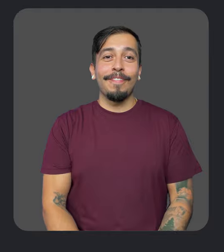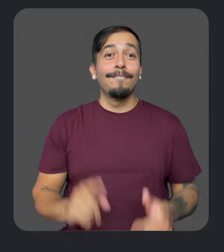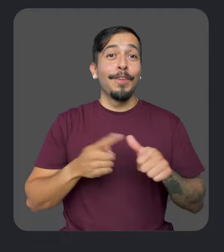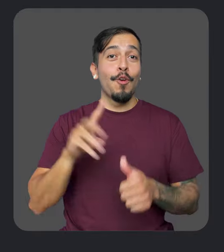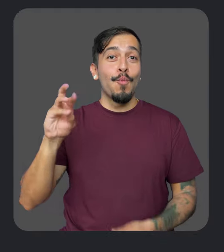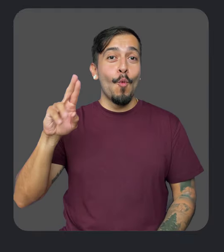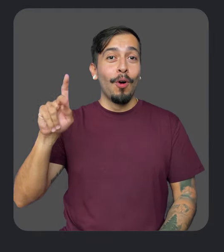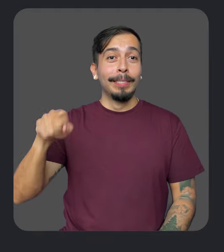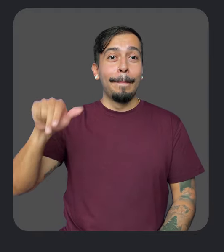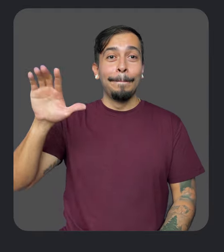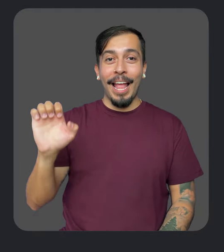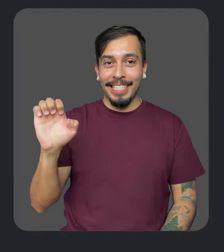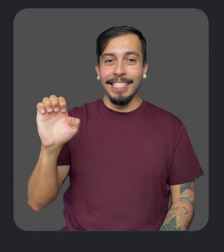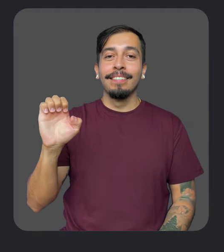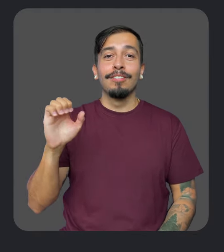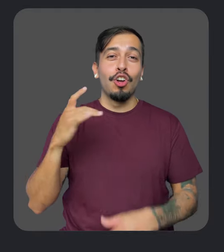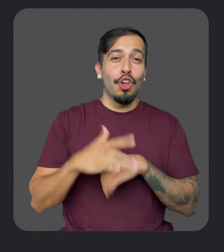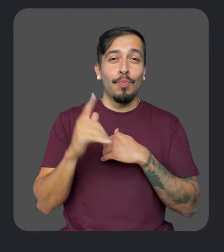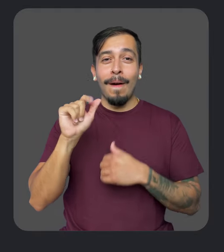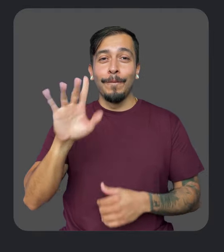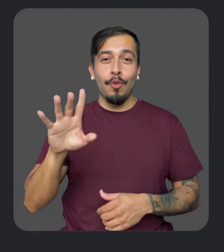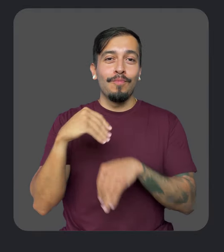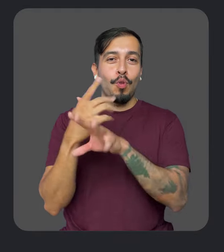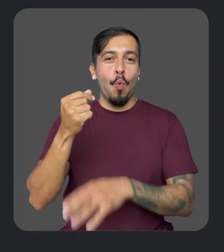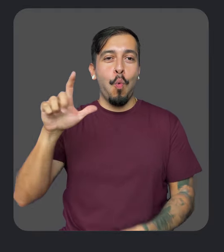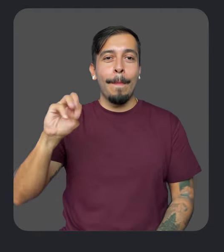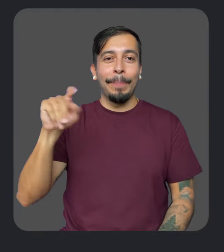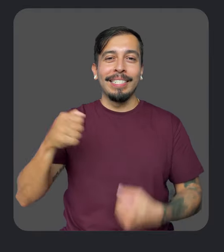First up, Workspace. Earlier this year, Google Meet expanded its language support